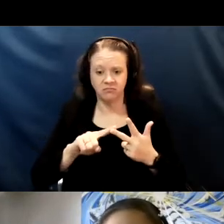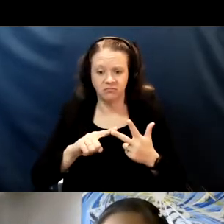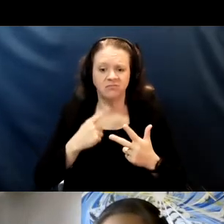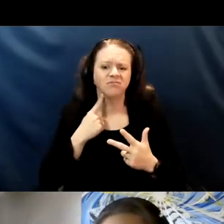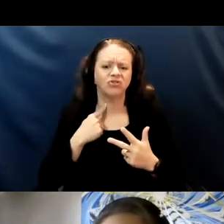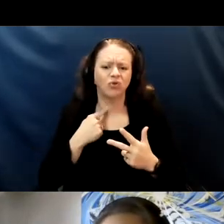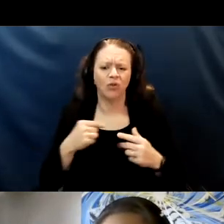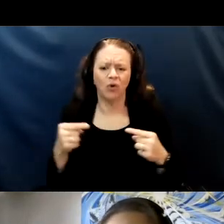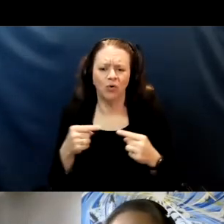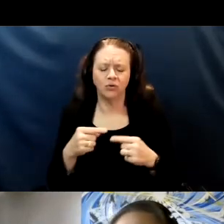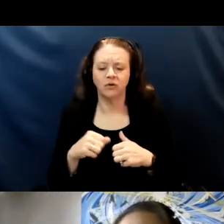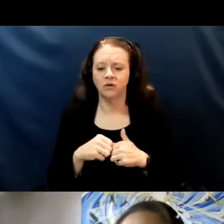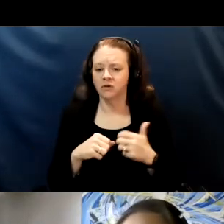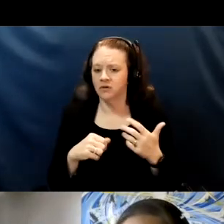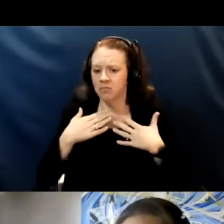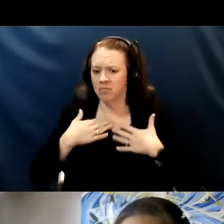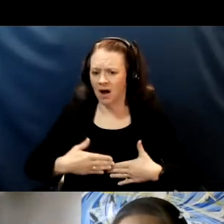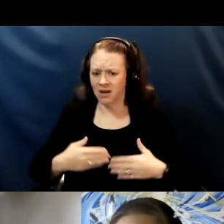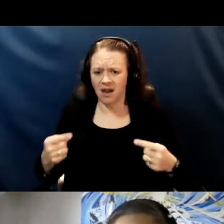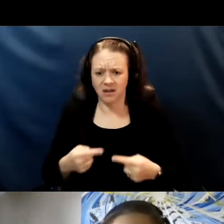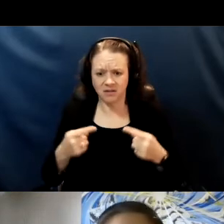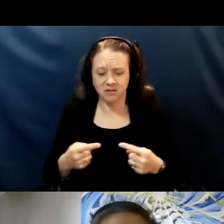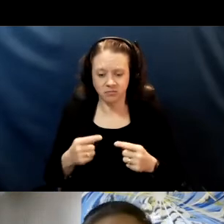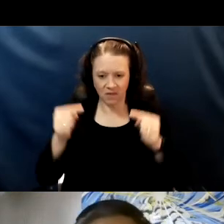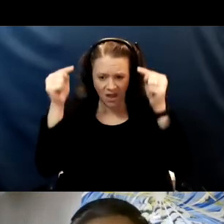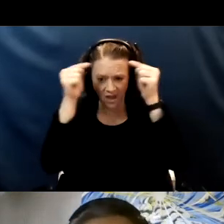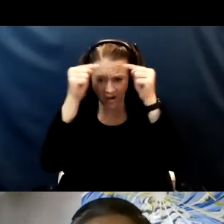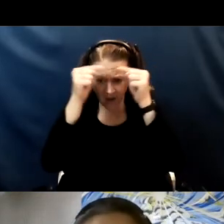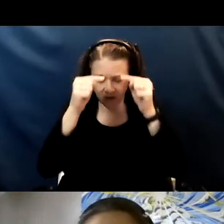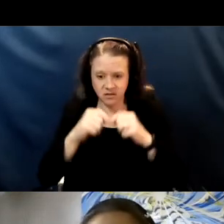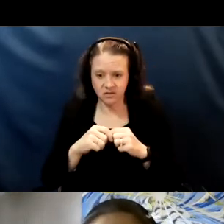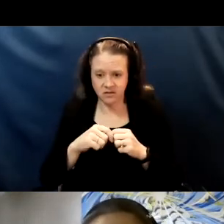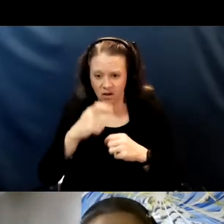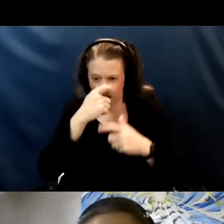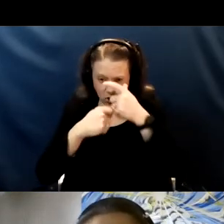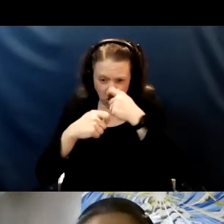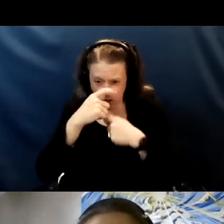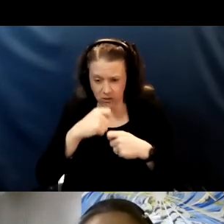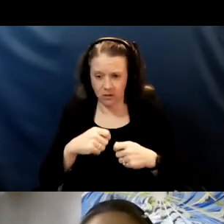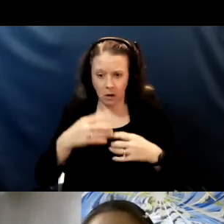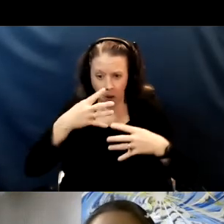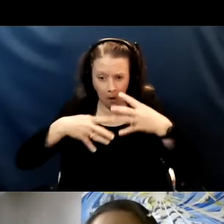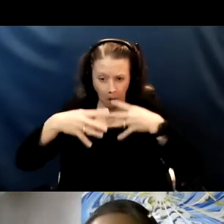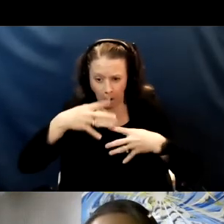body aches, headaches, congestion, or runny nose, vomiting,